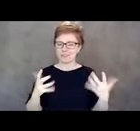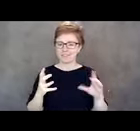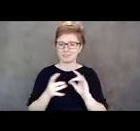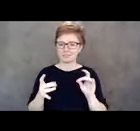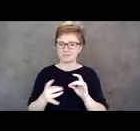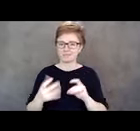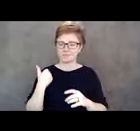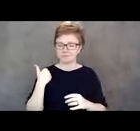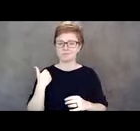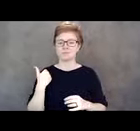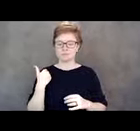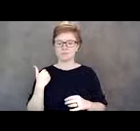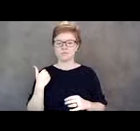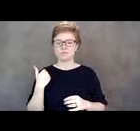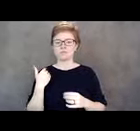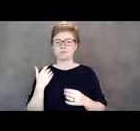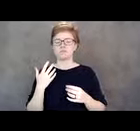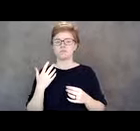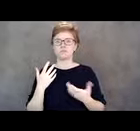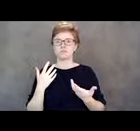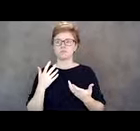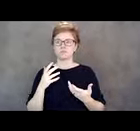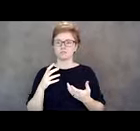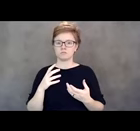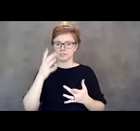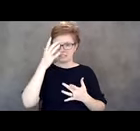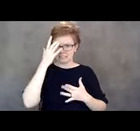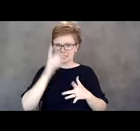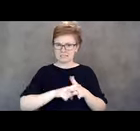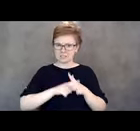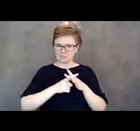we kind of thought all of these horror stories were theoretical.